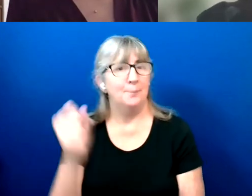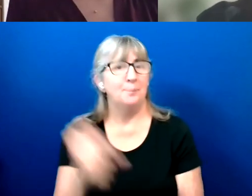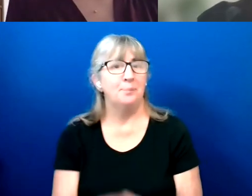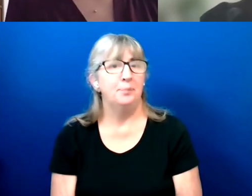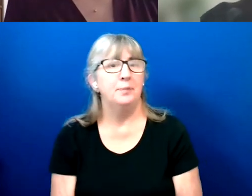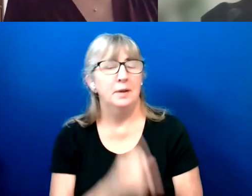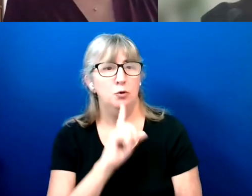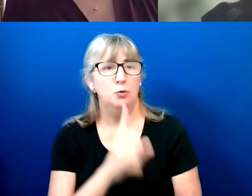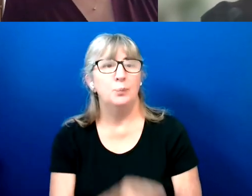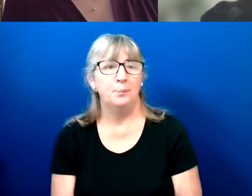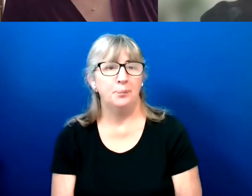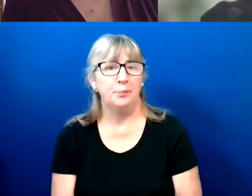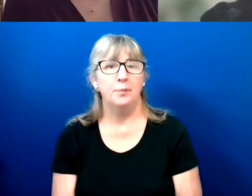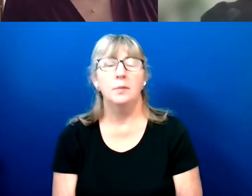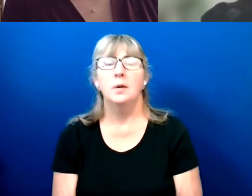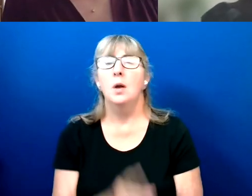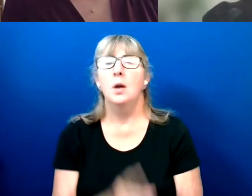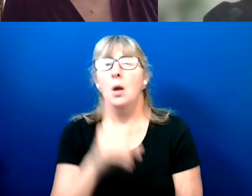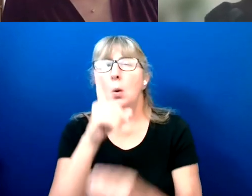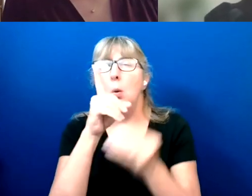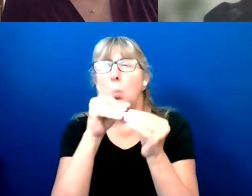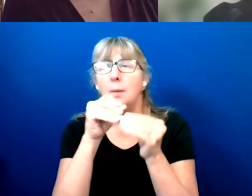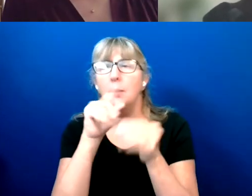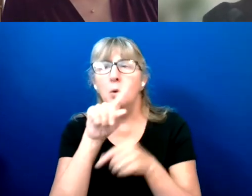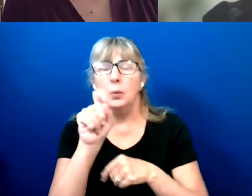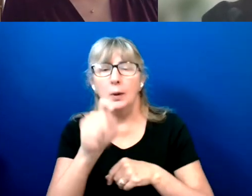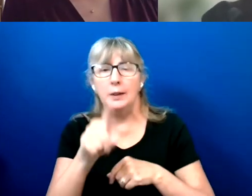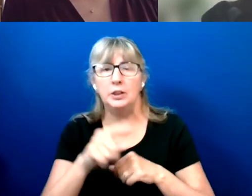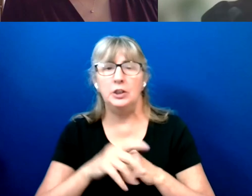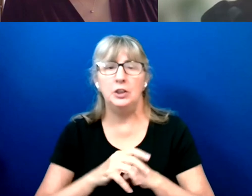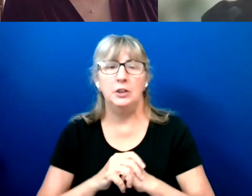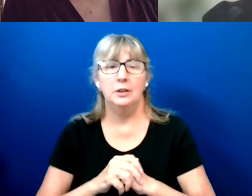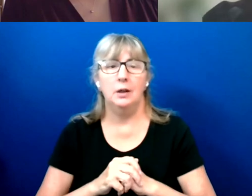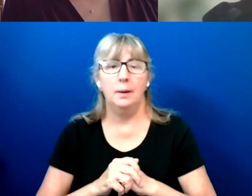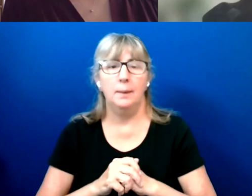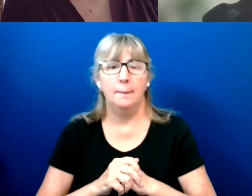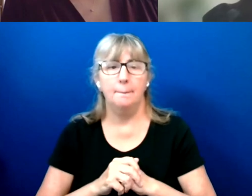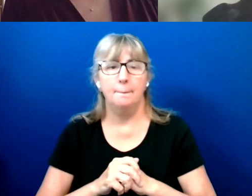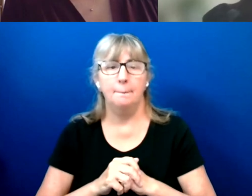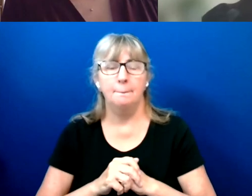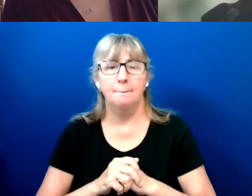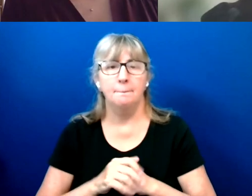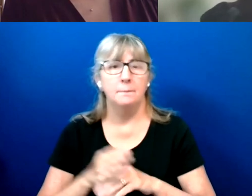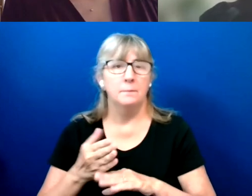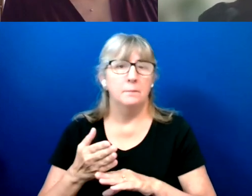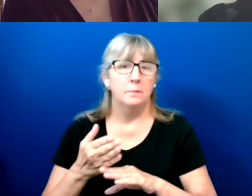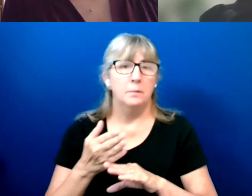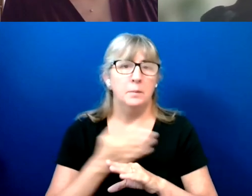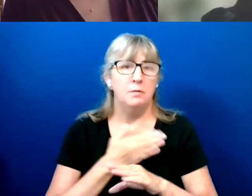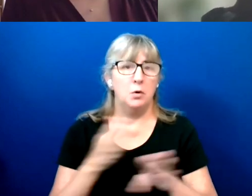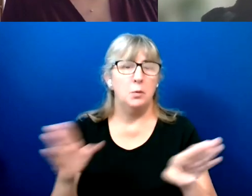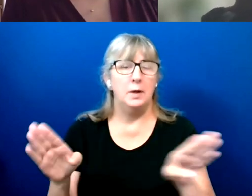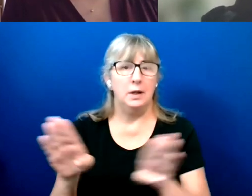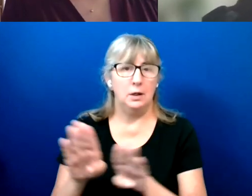I want to ask one more question before we close with this presentation.